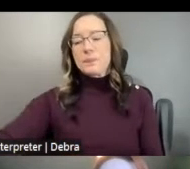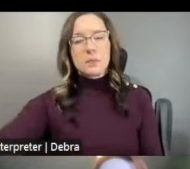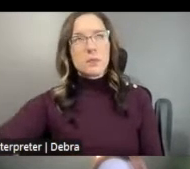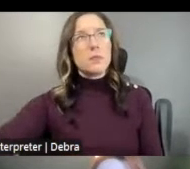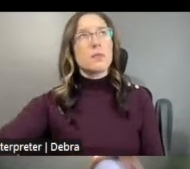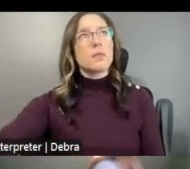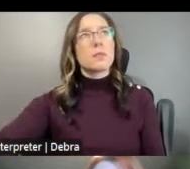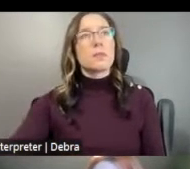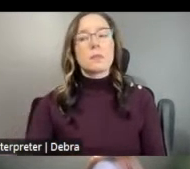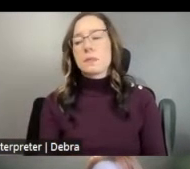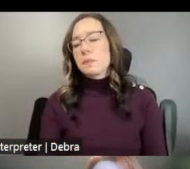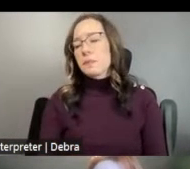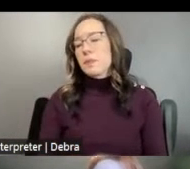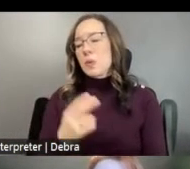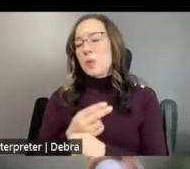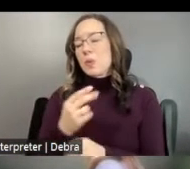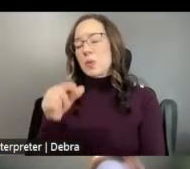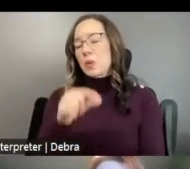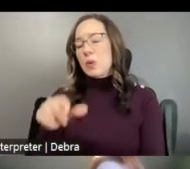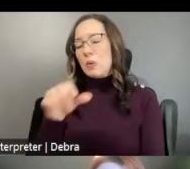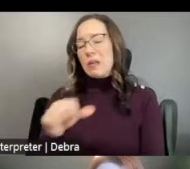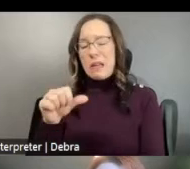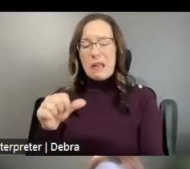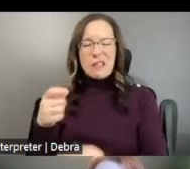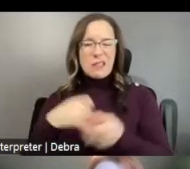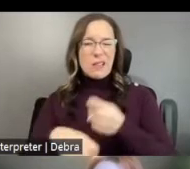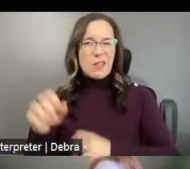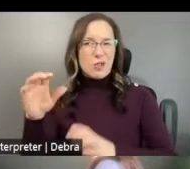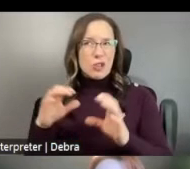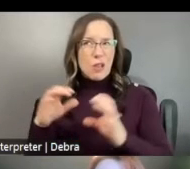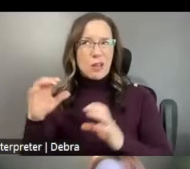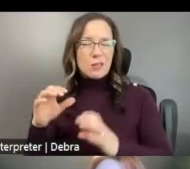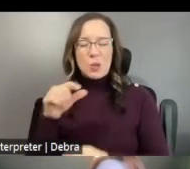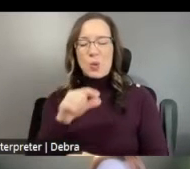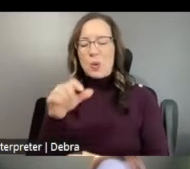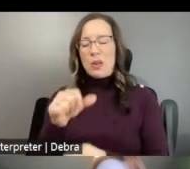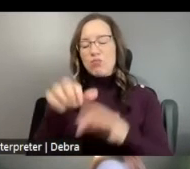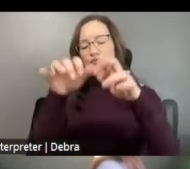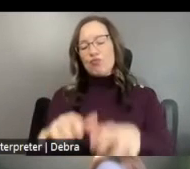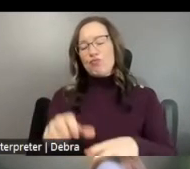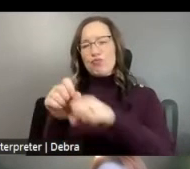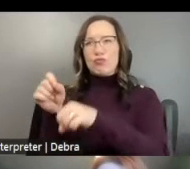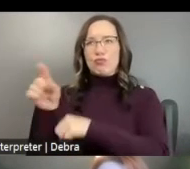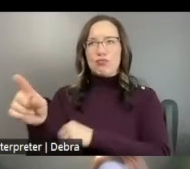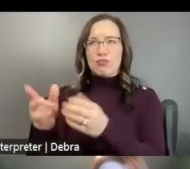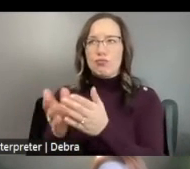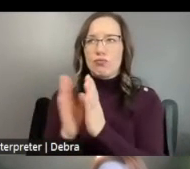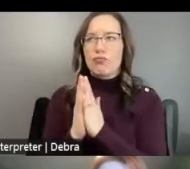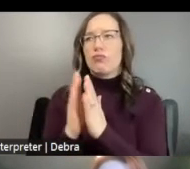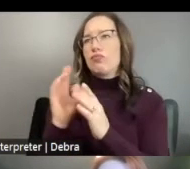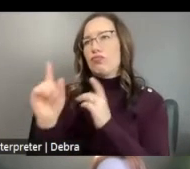THE Q&A FUNCTION RATHER THAN THE CHAT FEATURE TO GO AHEAD AND PUT YOUR QUESTIONS IN. AND AN